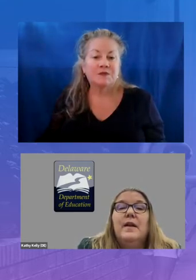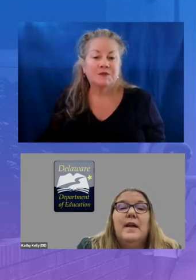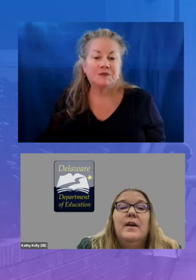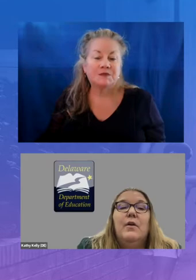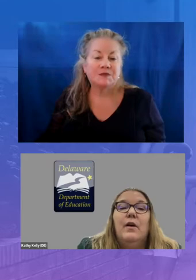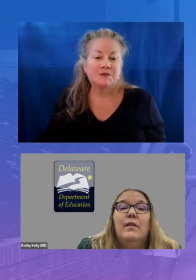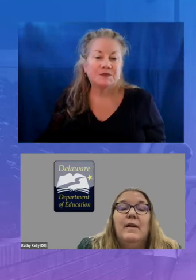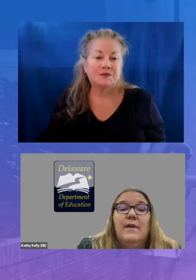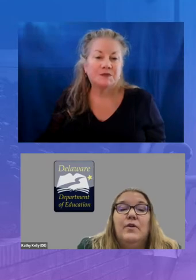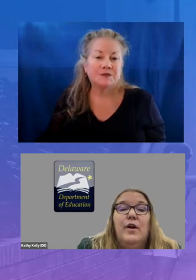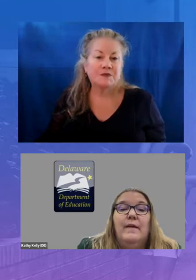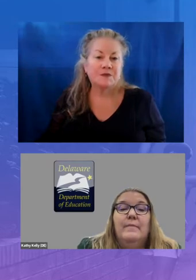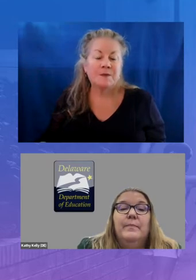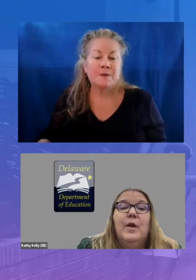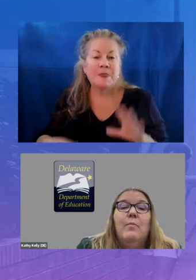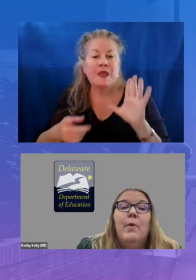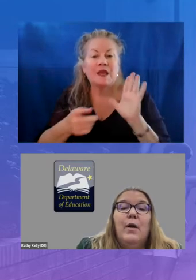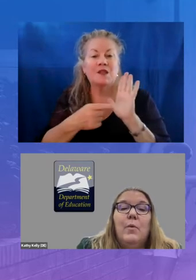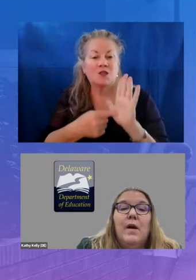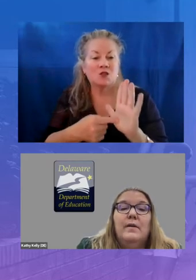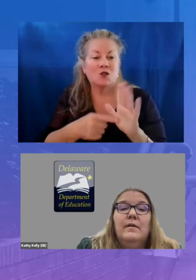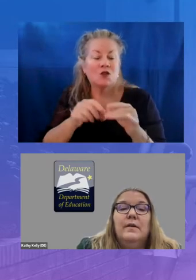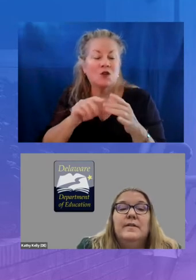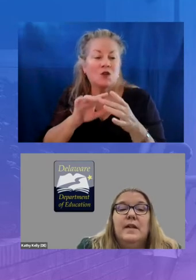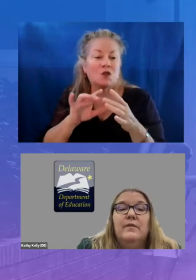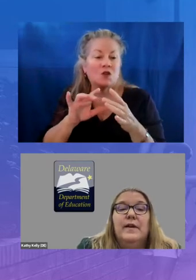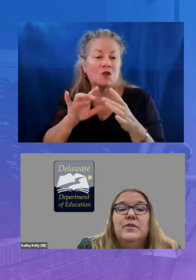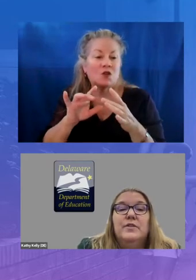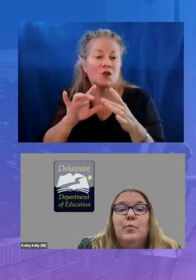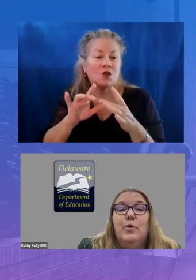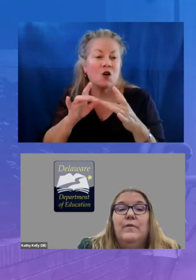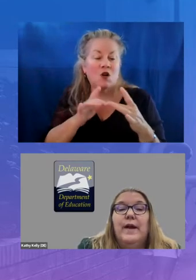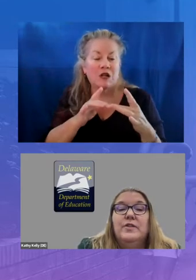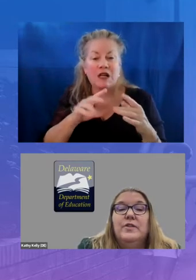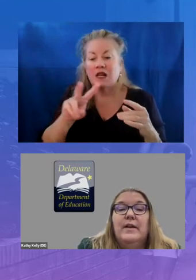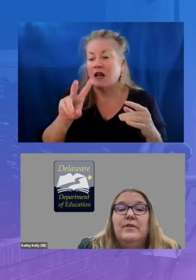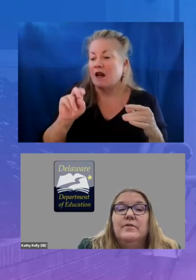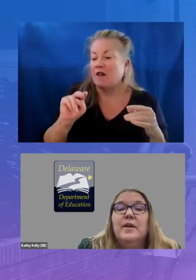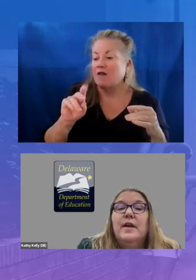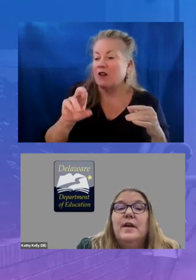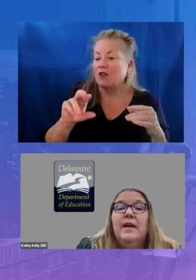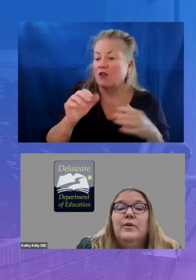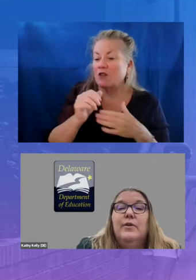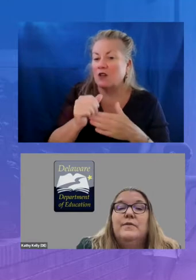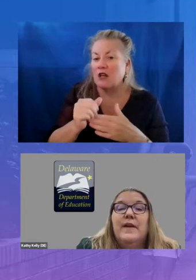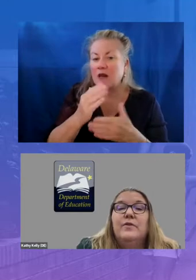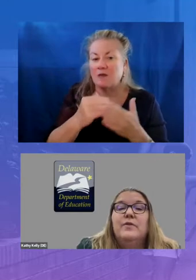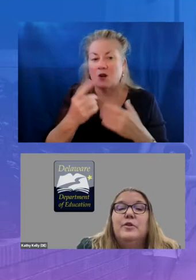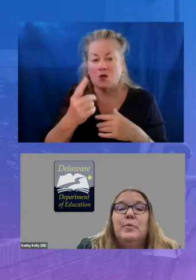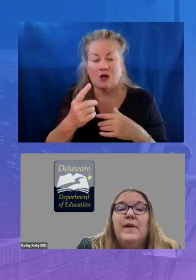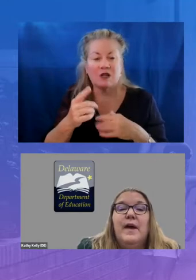in an online vendor guide part one acceleration support for educators includes vendors who provide